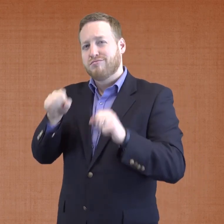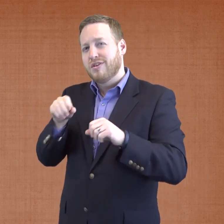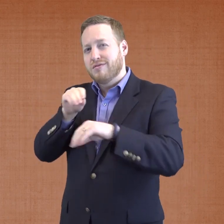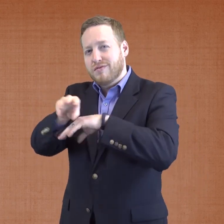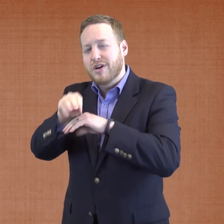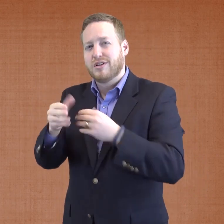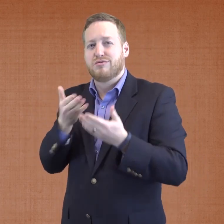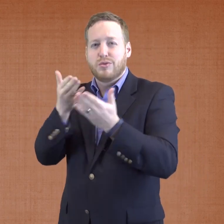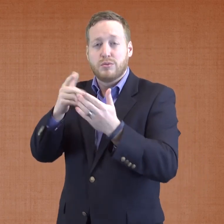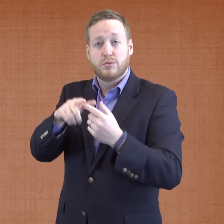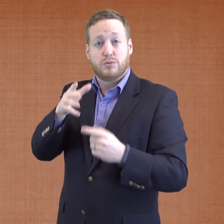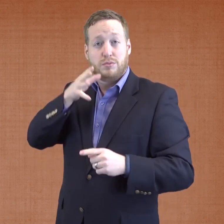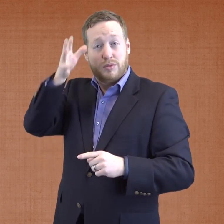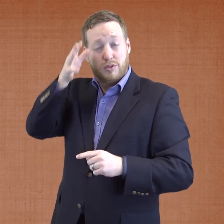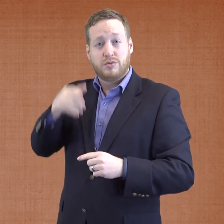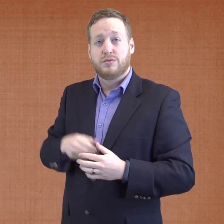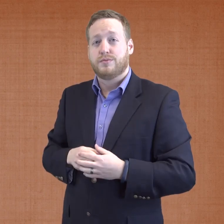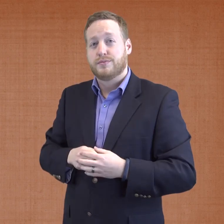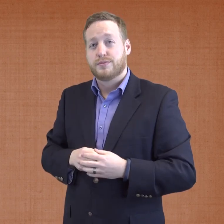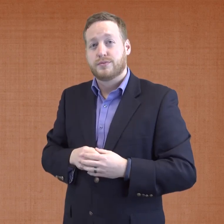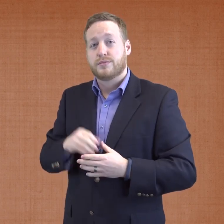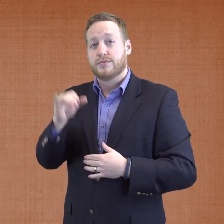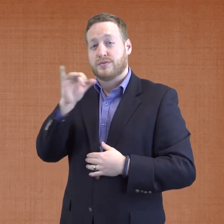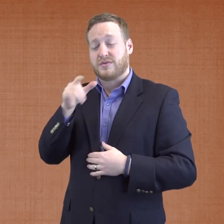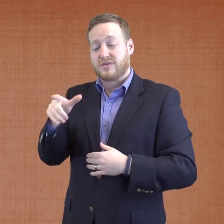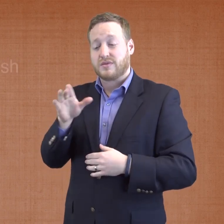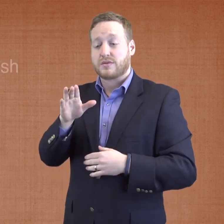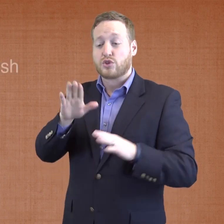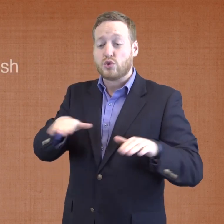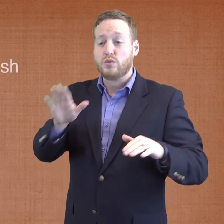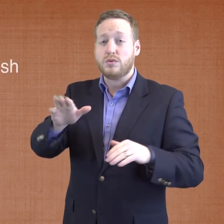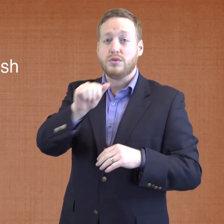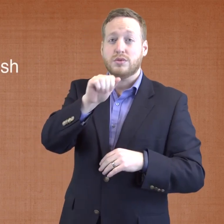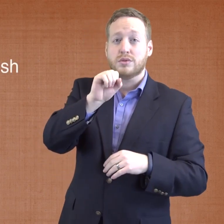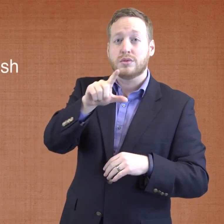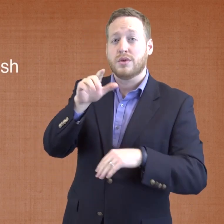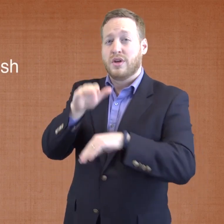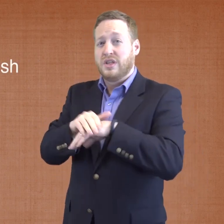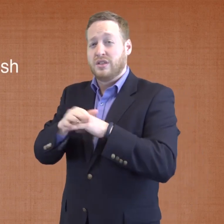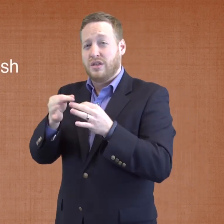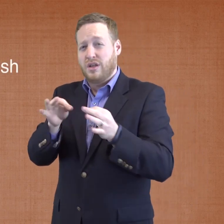advise and provide recommendations to the parents. Also, Deaf children’s ASL and English language skills